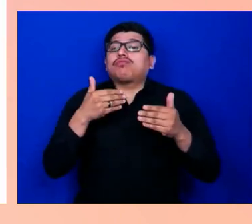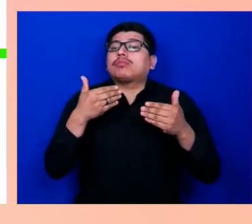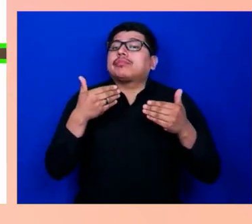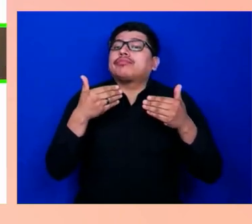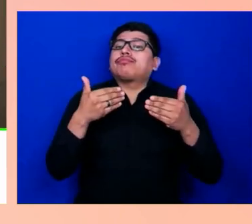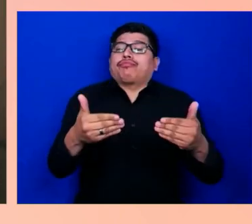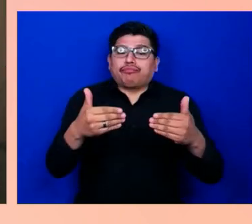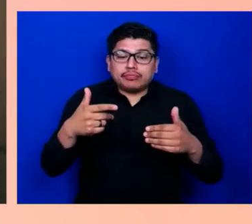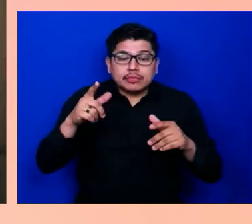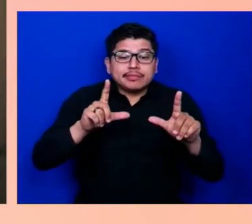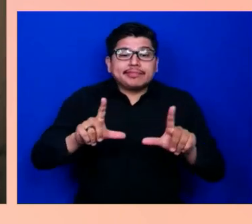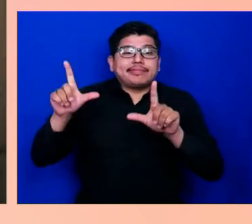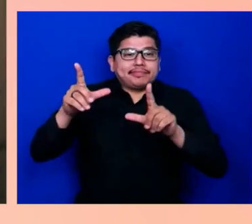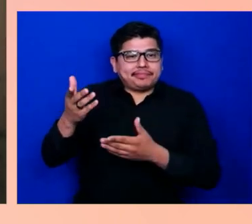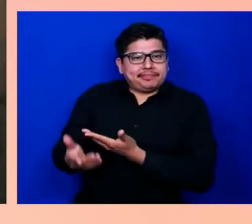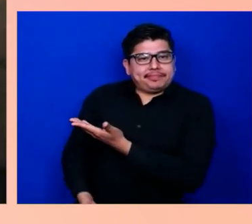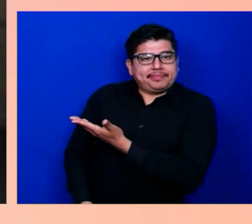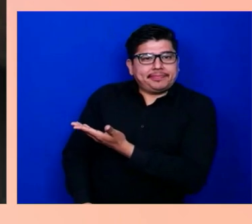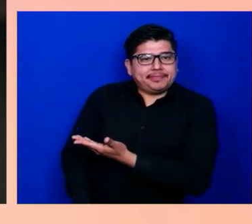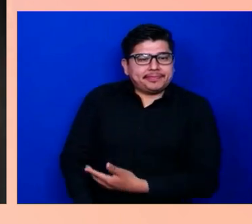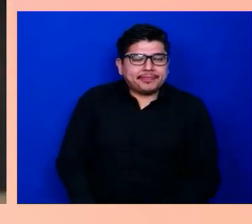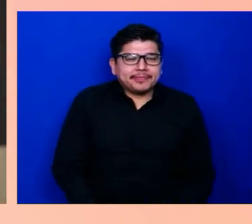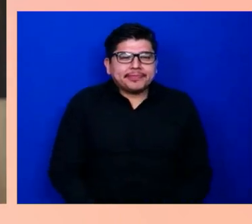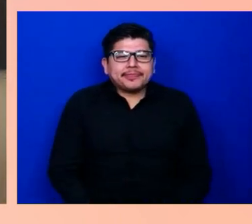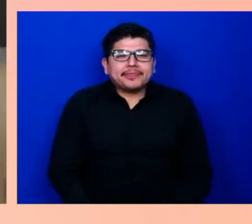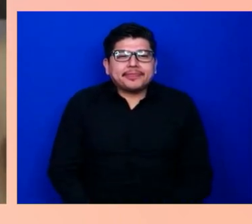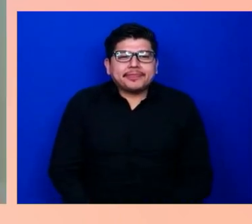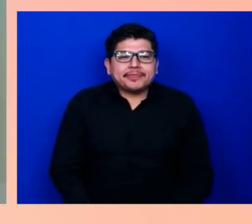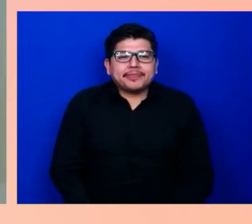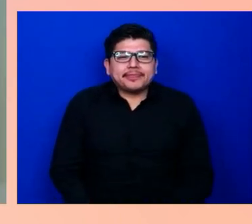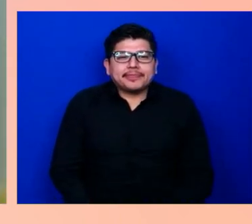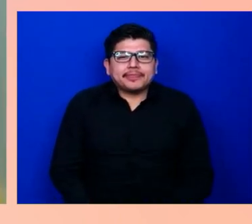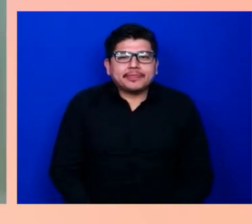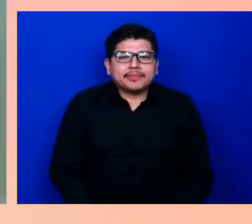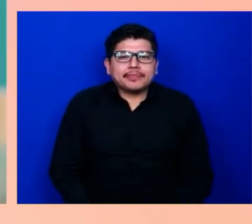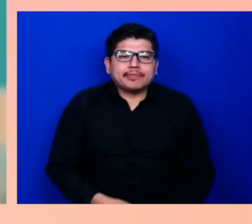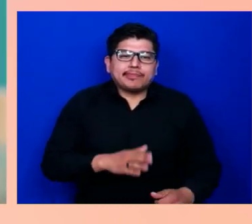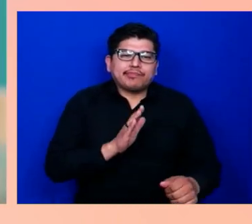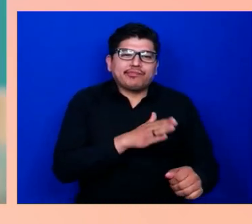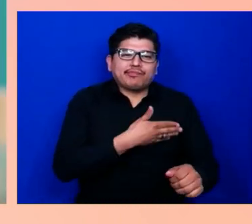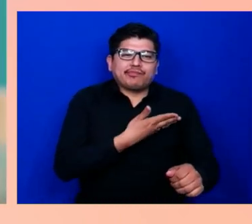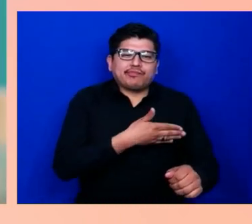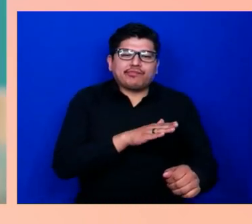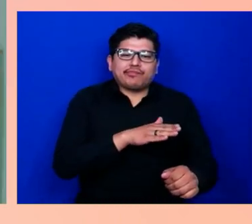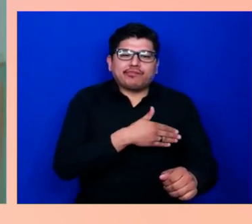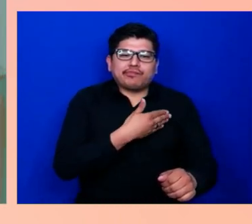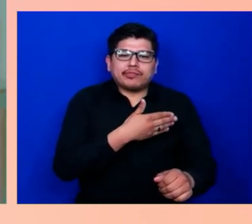If you are unable to read the label, you could end up with a big surprise.